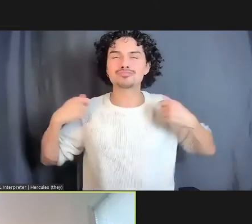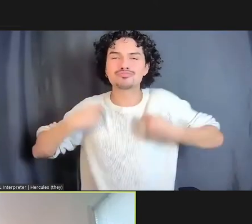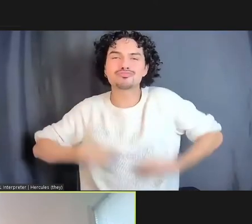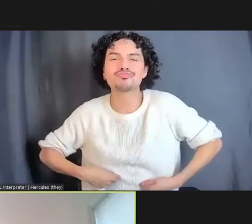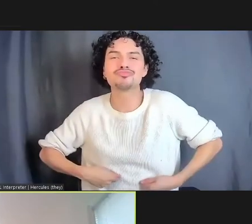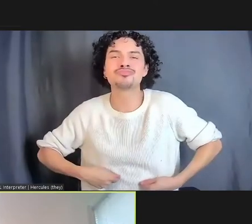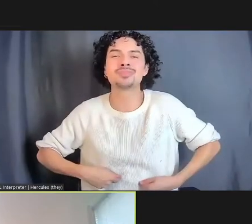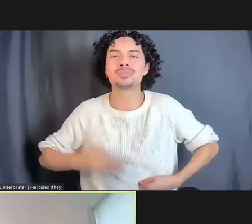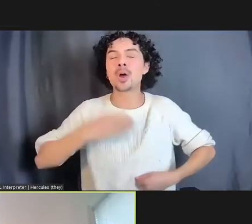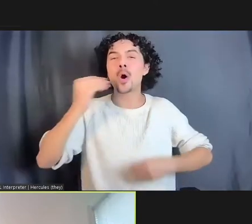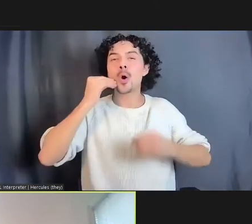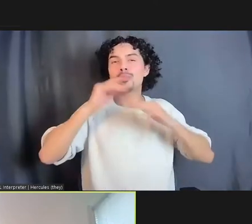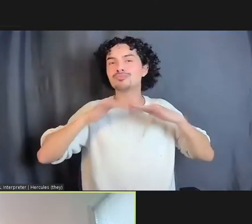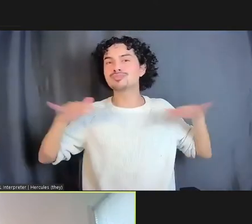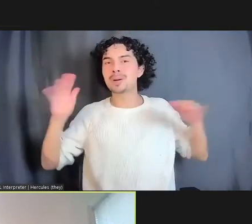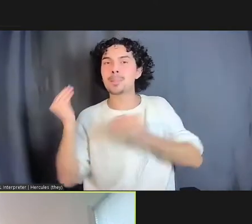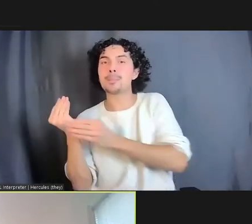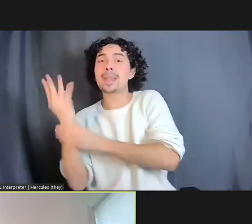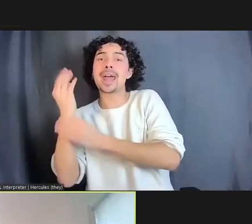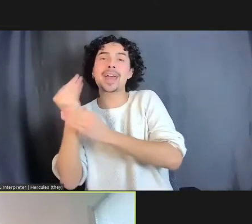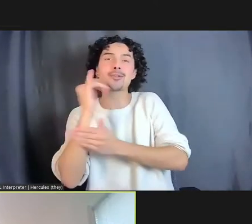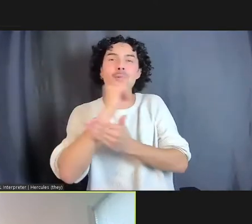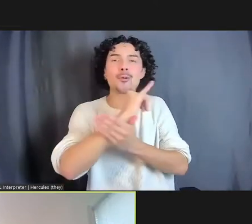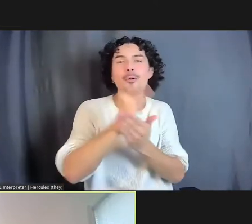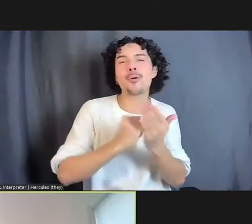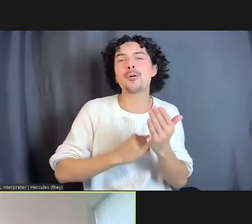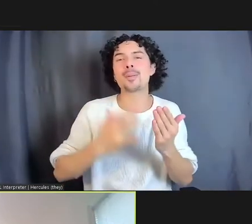filled with plants and art and my big yellow chair.